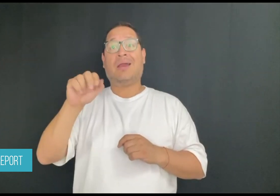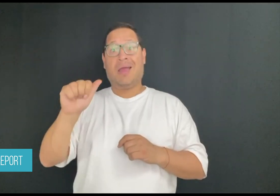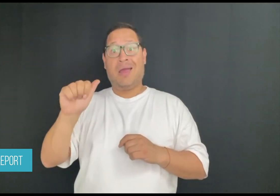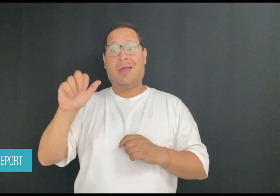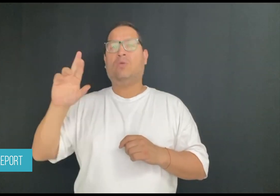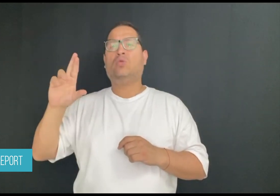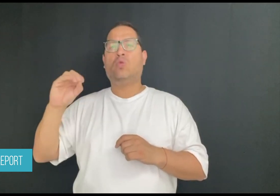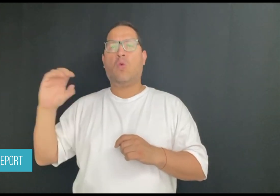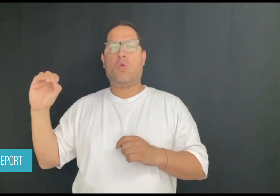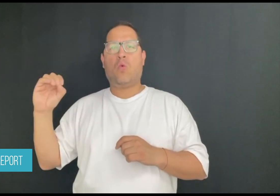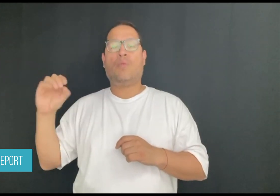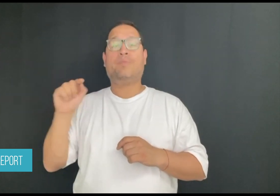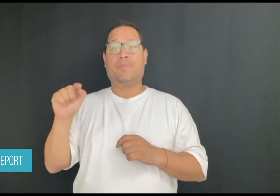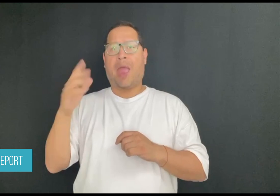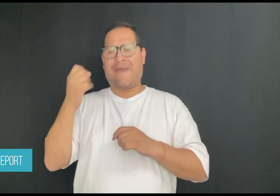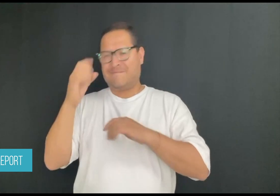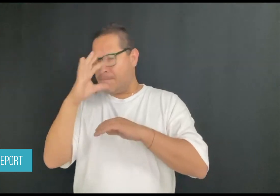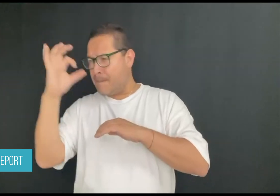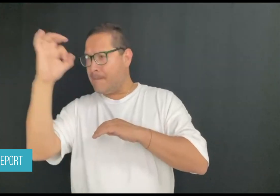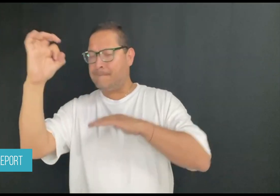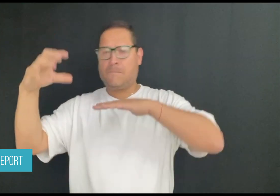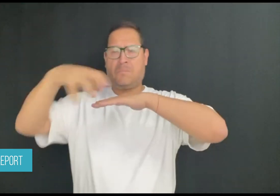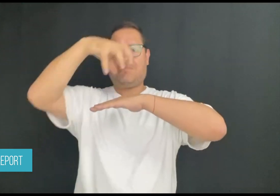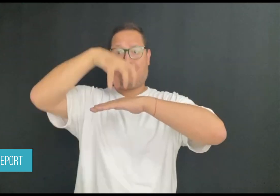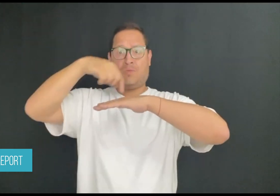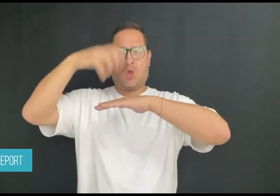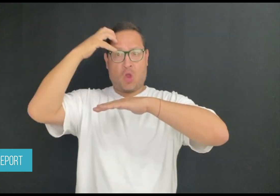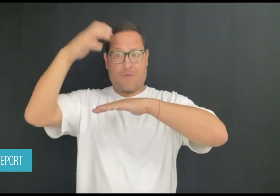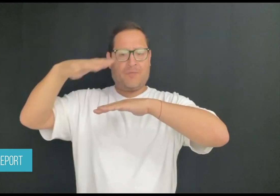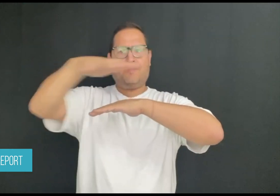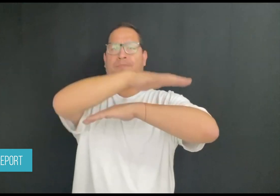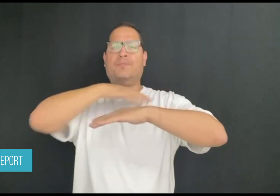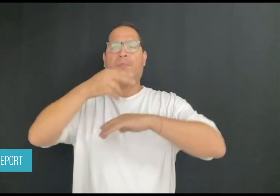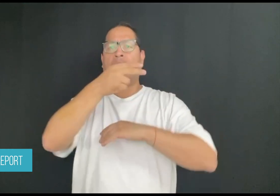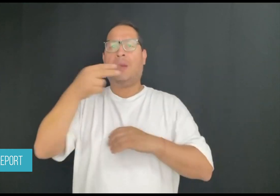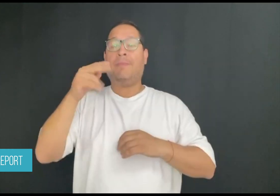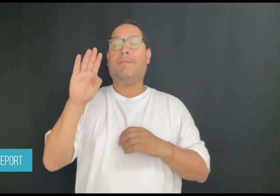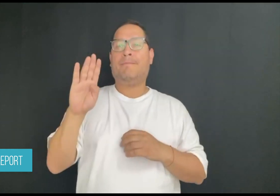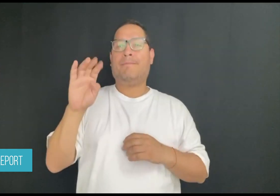Sign Language interpretation during live broadcasts